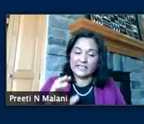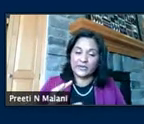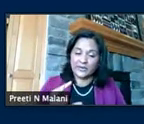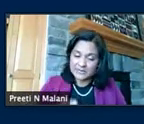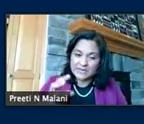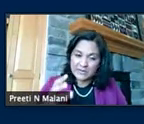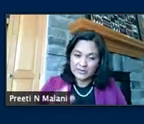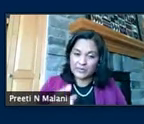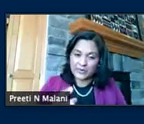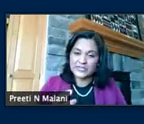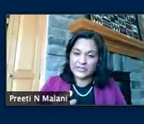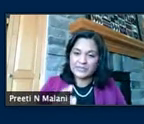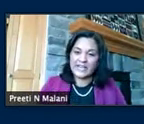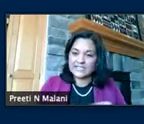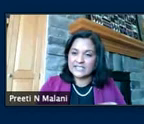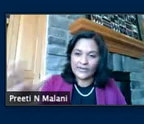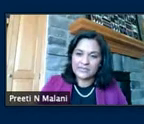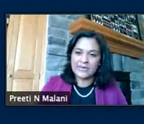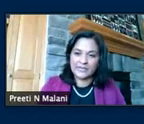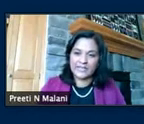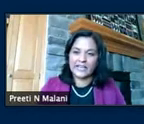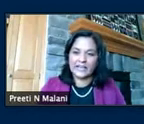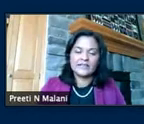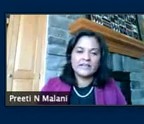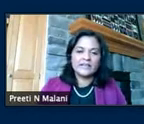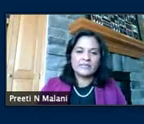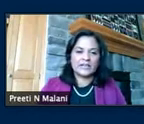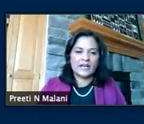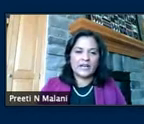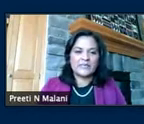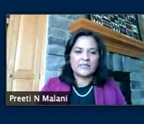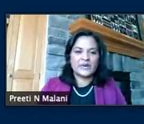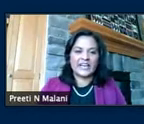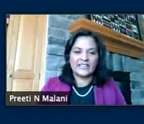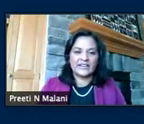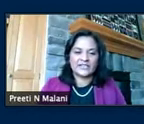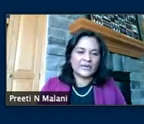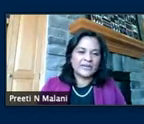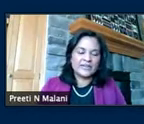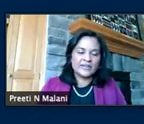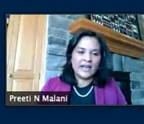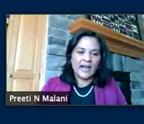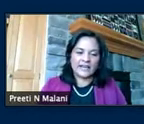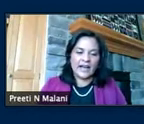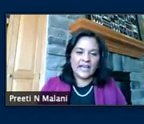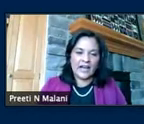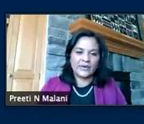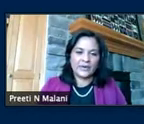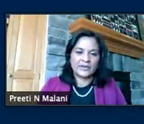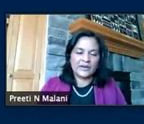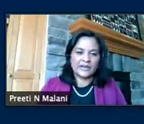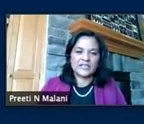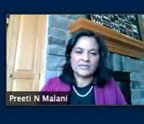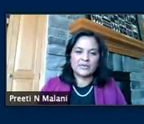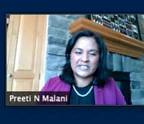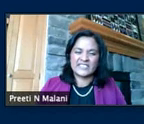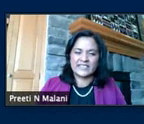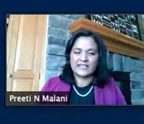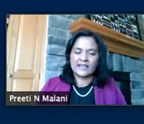in your sort of personal space, not out public yet. But, but we'll get there. So I, I have heard about some resistance